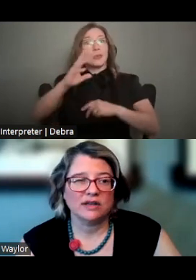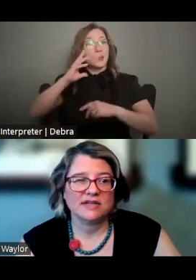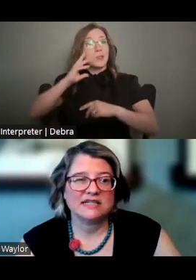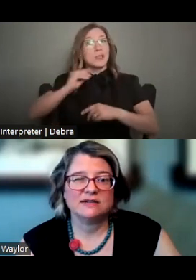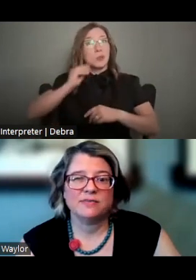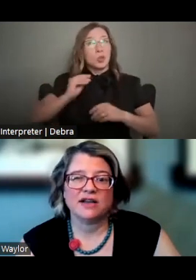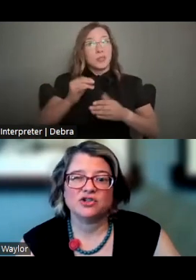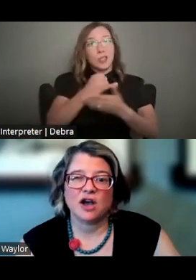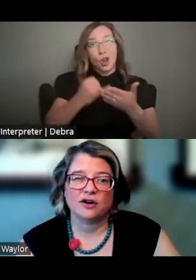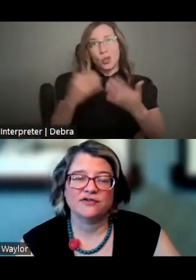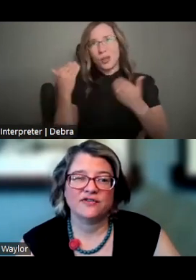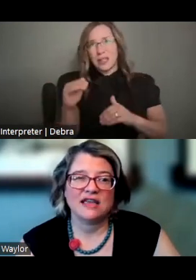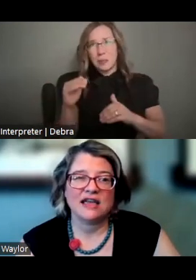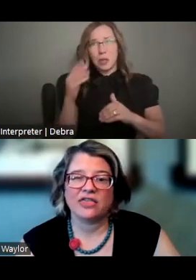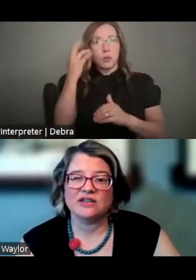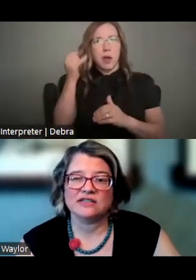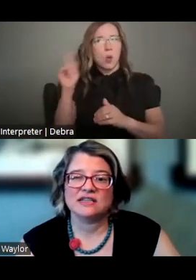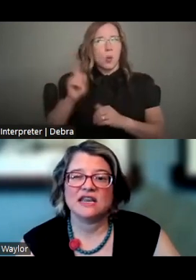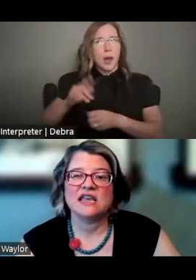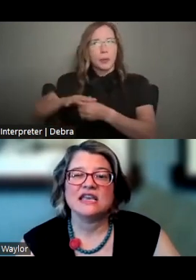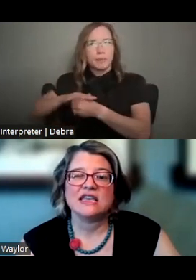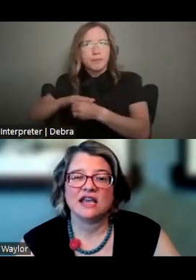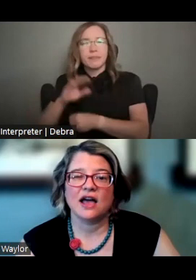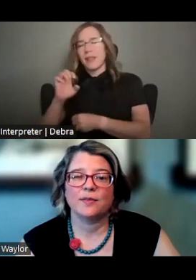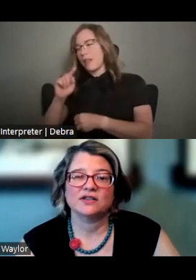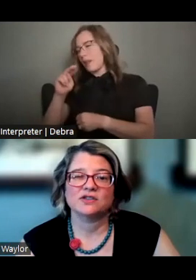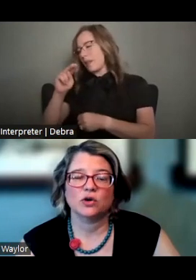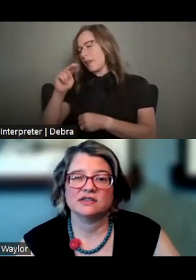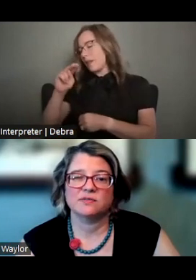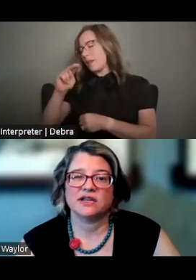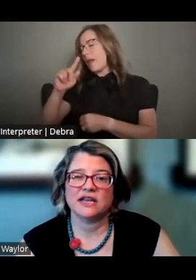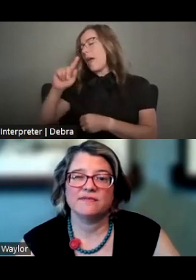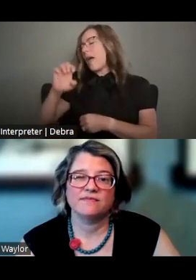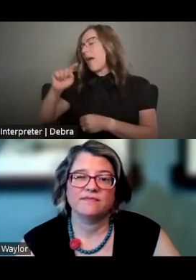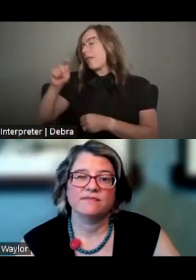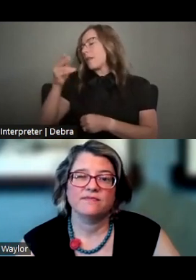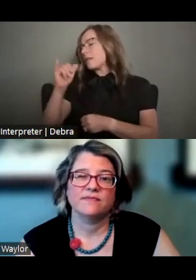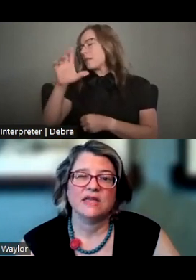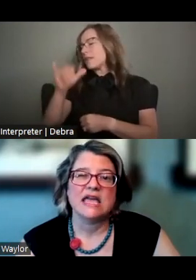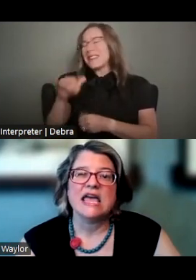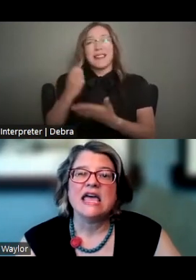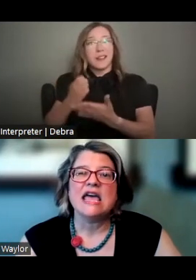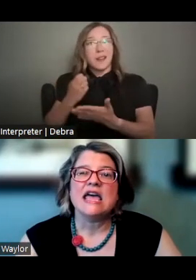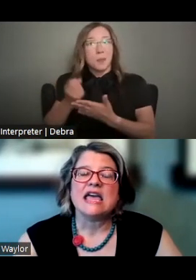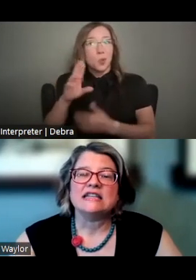ARE LIMITED BY GEOGRAPHY, ETHNICITY, ECONOMICS, OR DISABILITY.